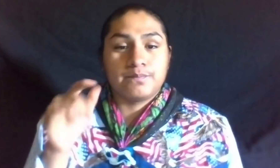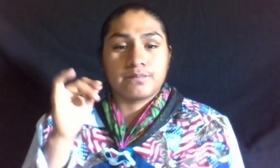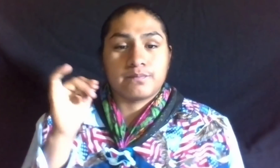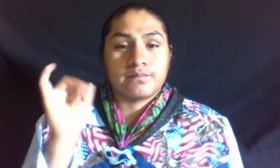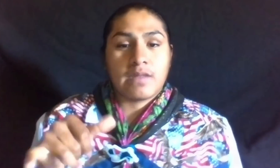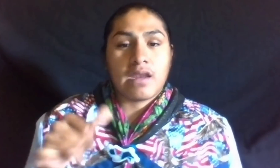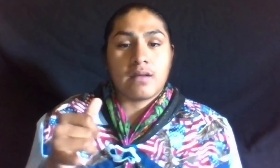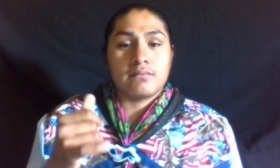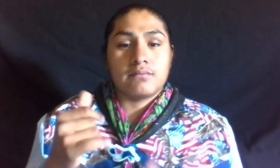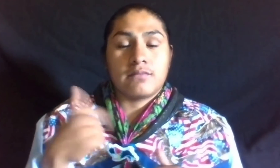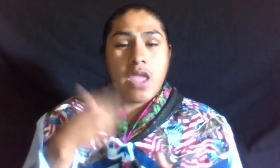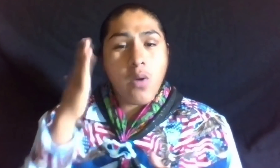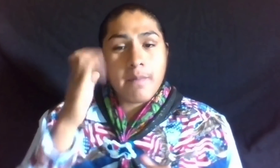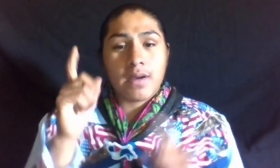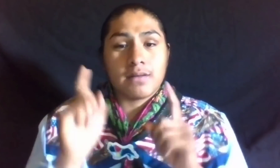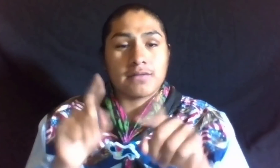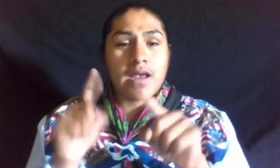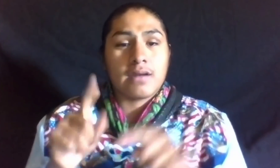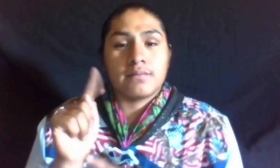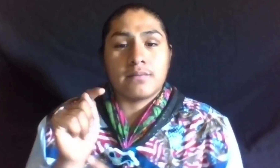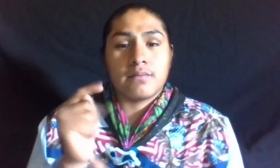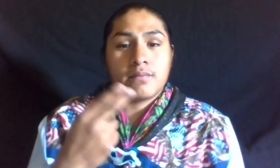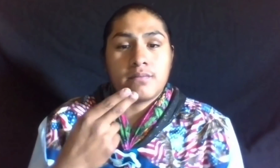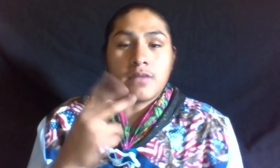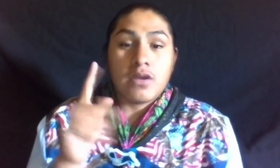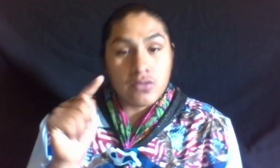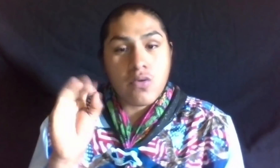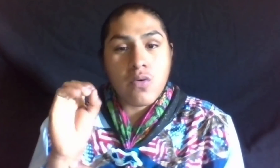THAT I WILL BE ATTENDING TOHONO O’ODHAM